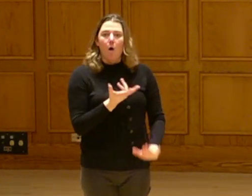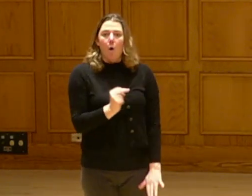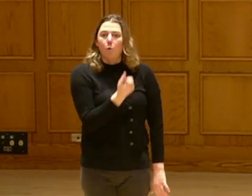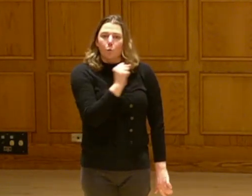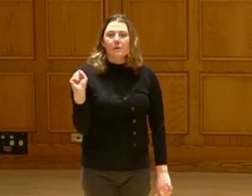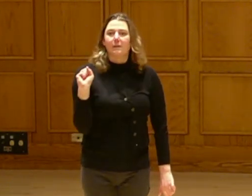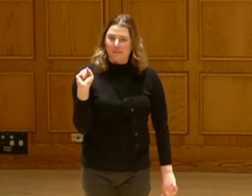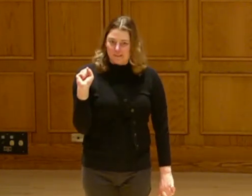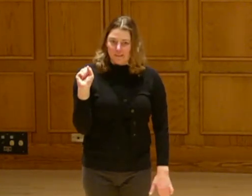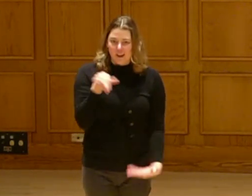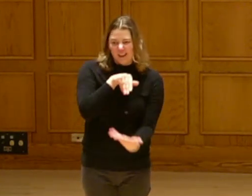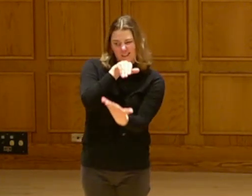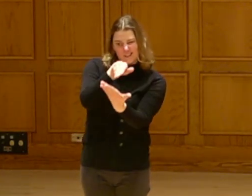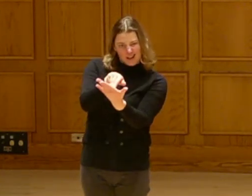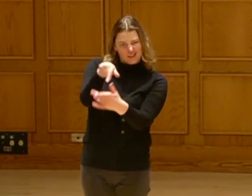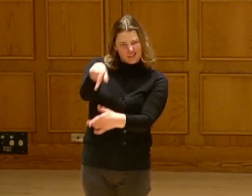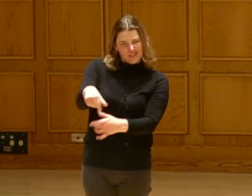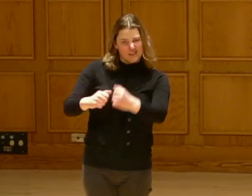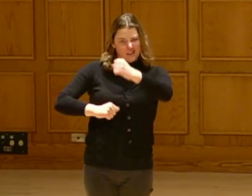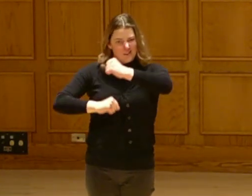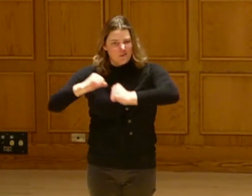To resist the fossil fuel infrastructure and to give people a choice.